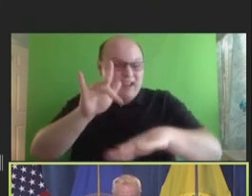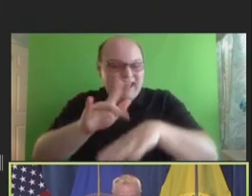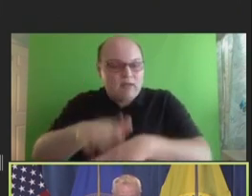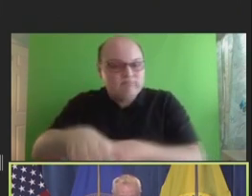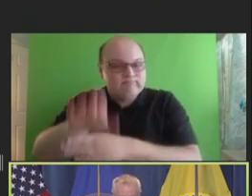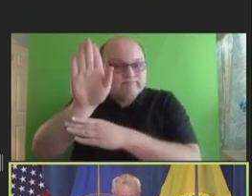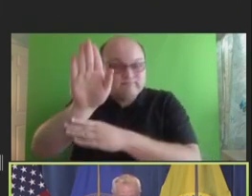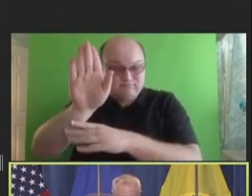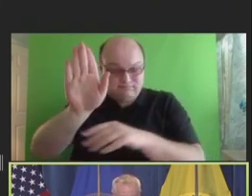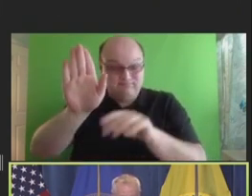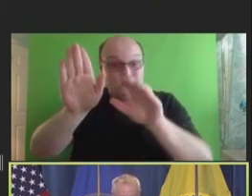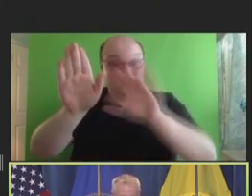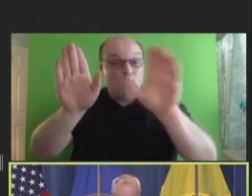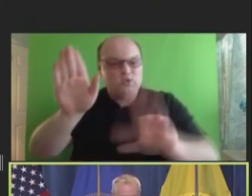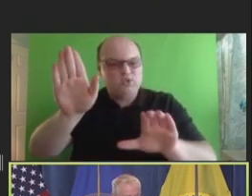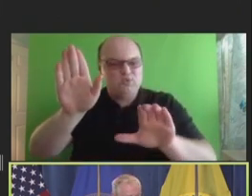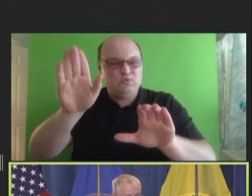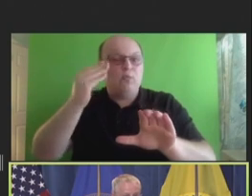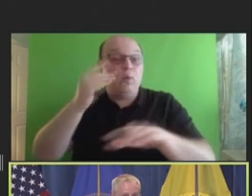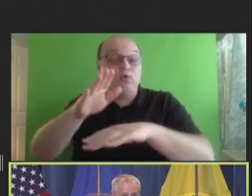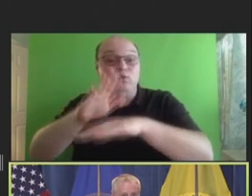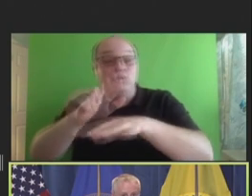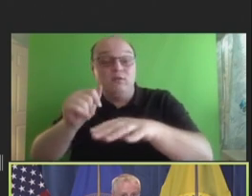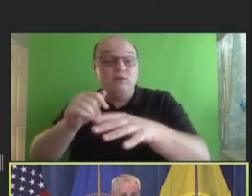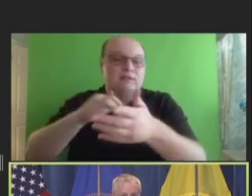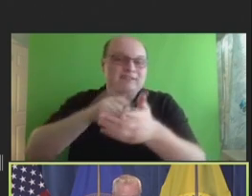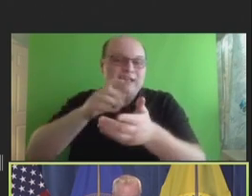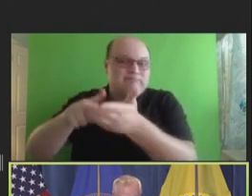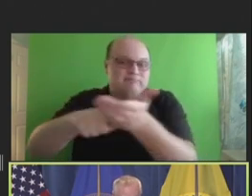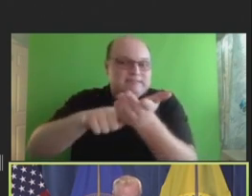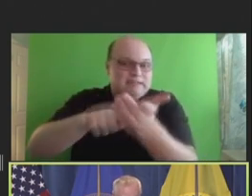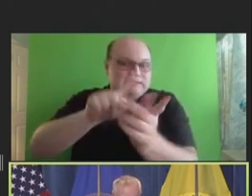to let me know you'd like to be called on.